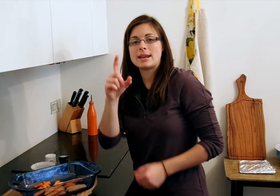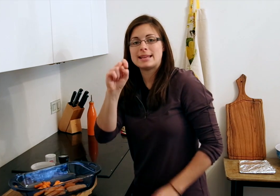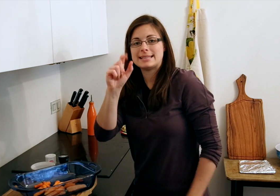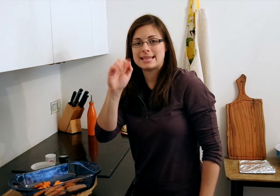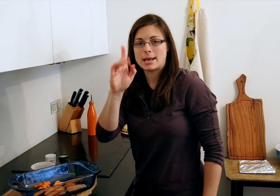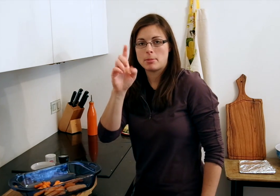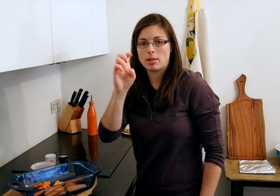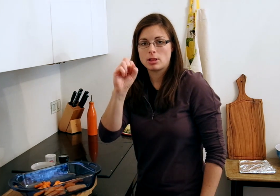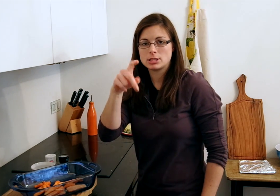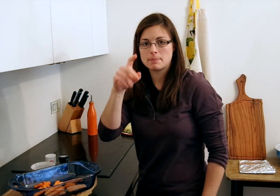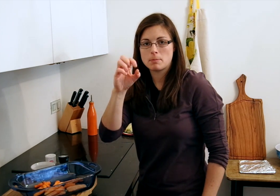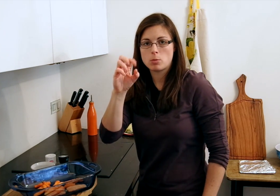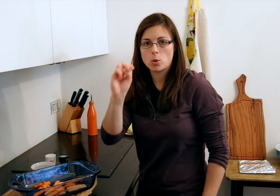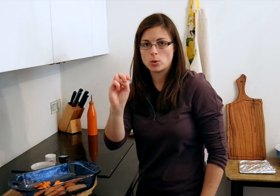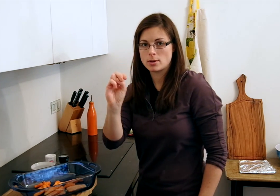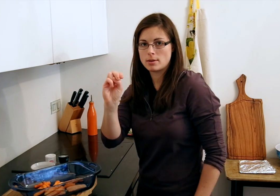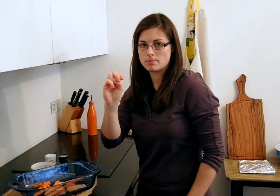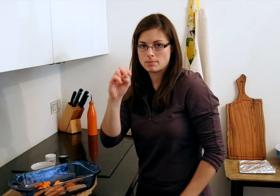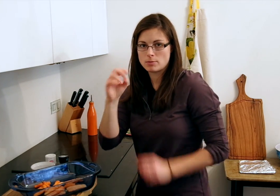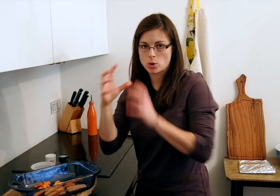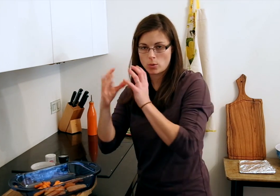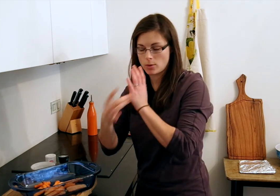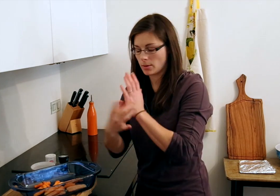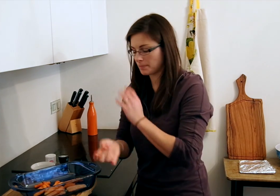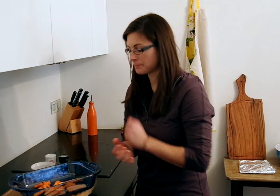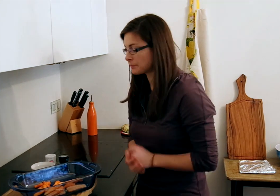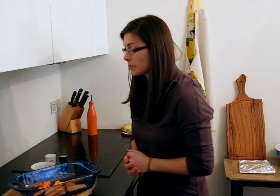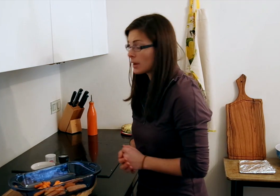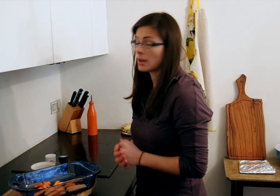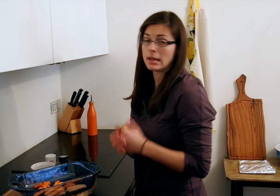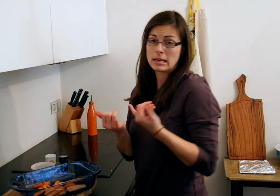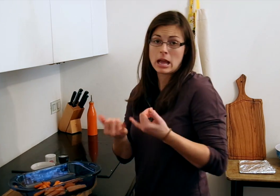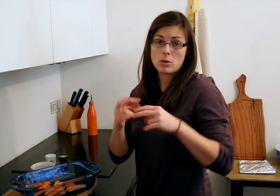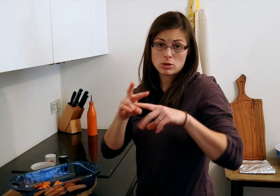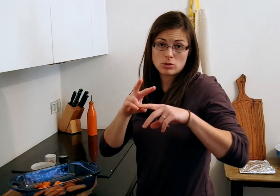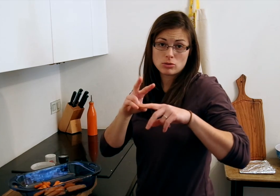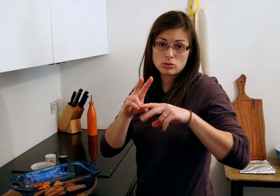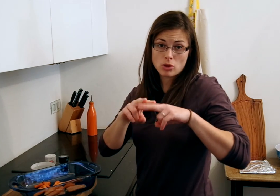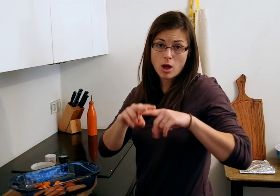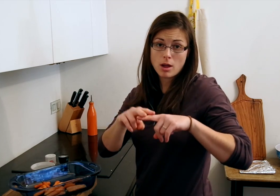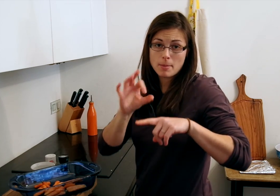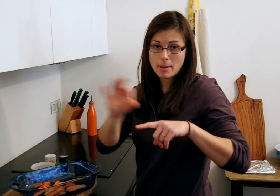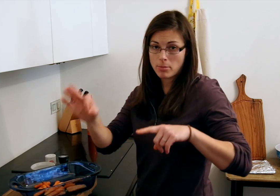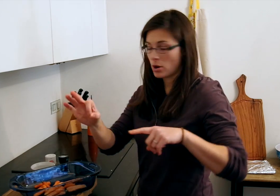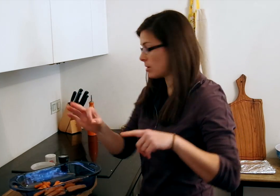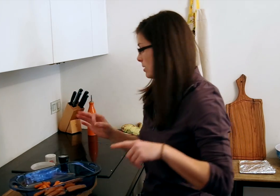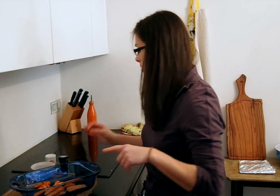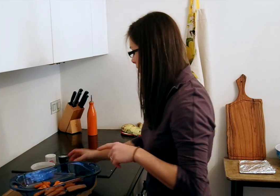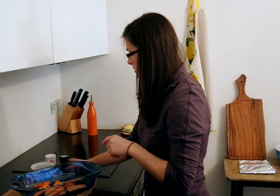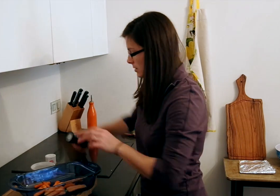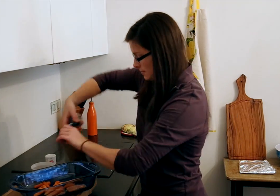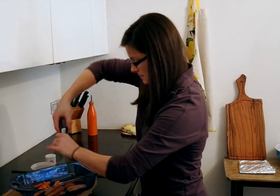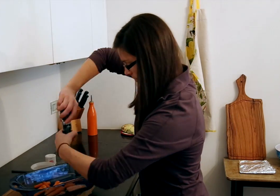You'll need 1 tablespoon coconut oil. Now add salt and pepper.